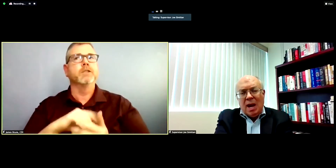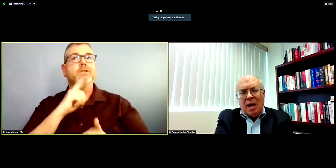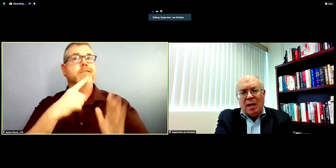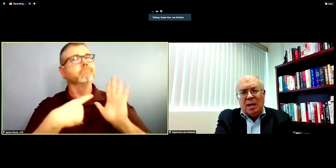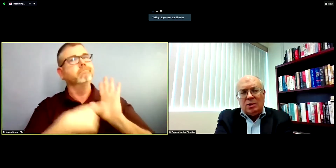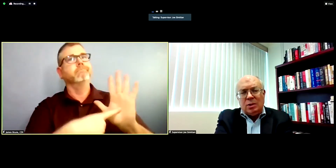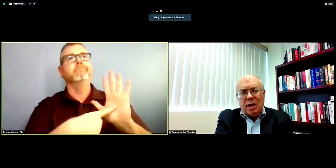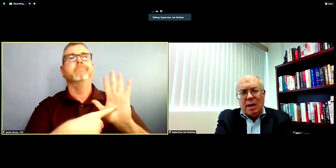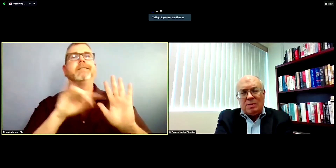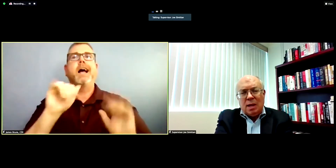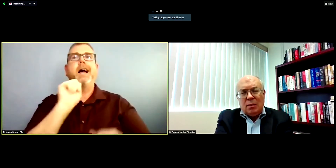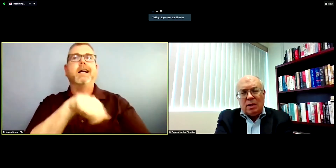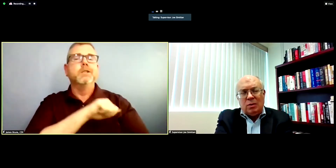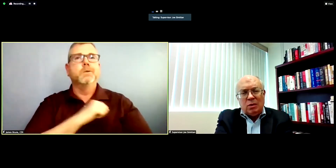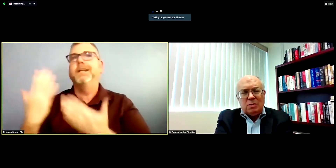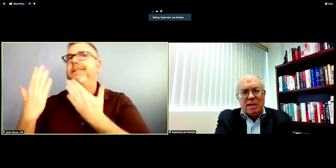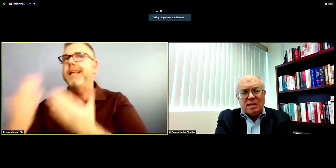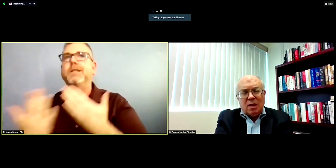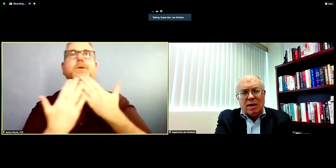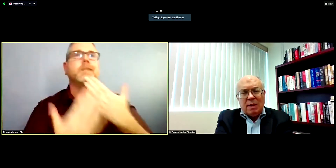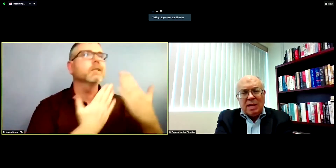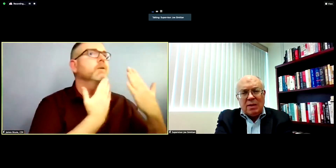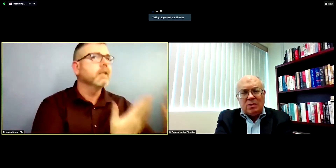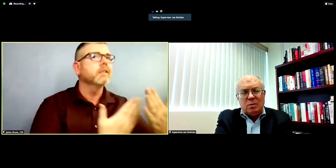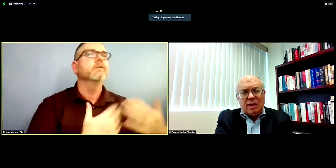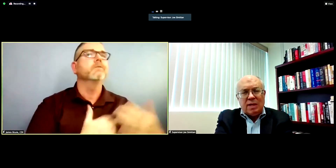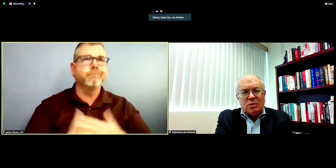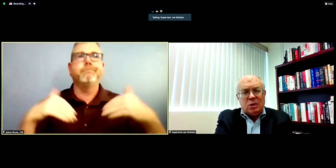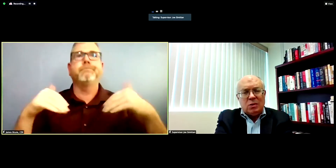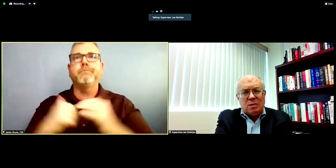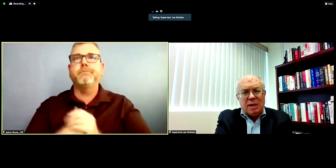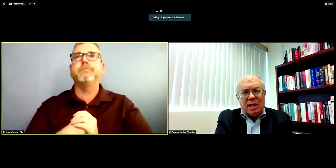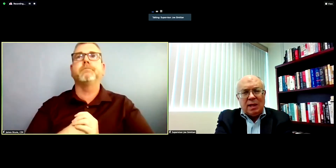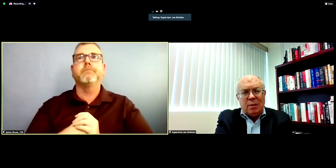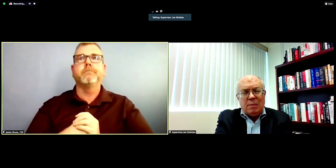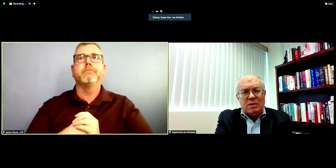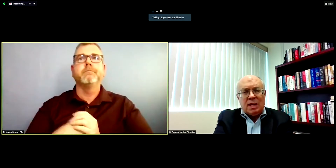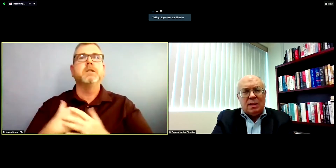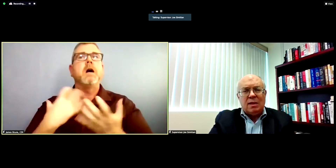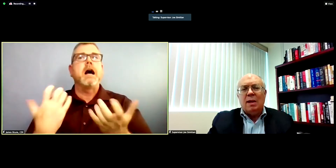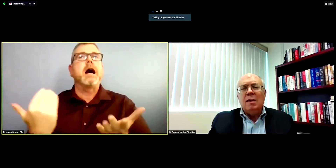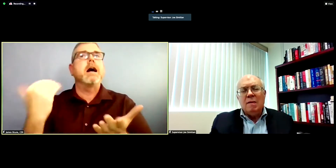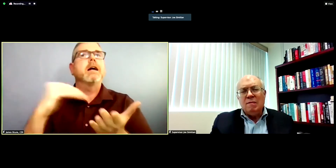I i should perhaps reintroduce myself. I'm County Supervisor Joe Simitian. I represent the